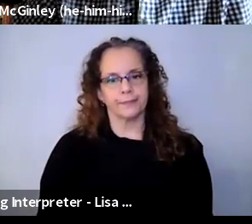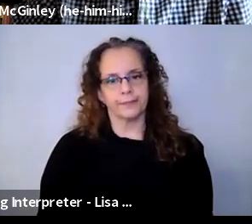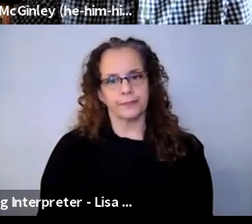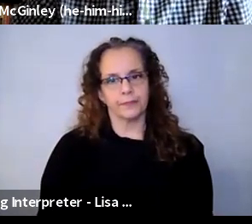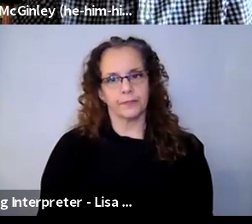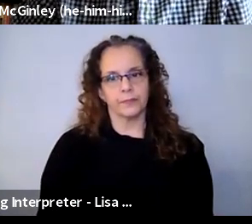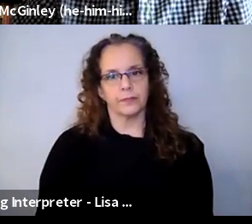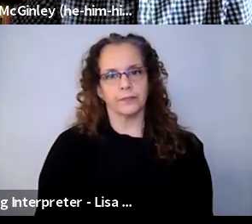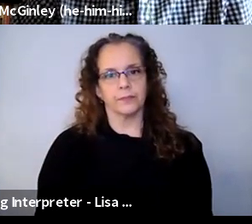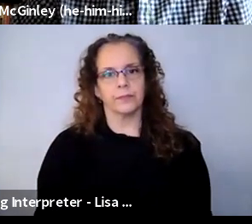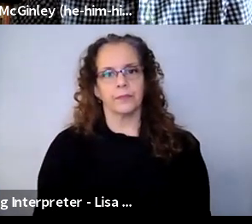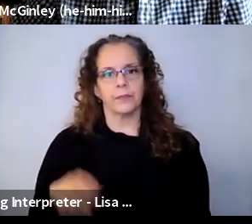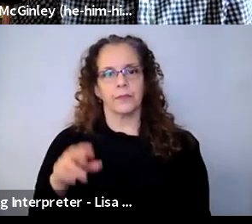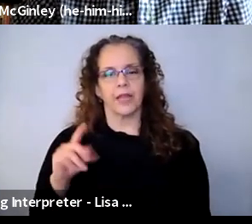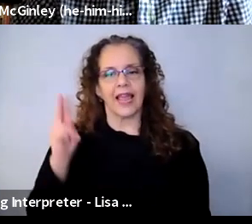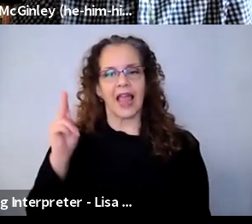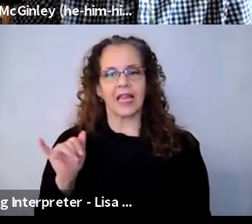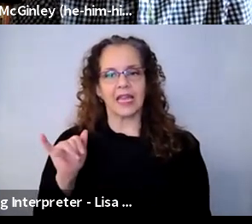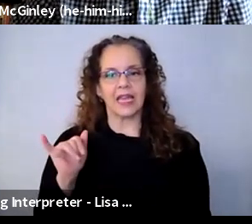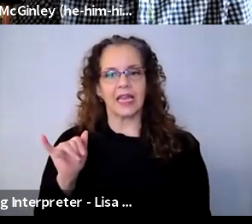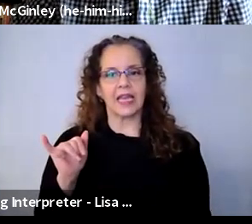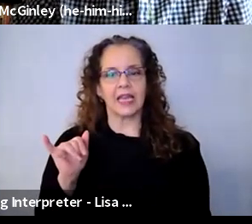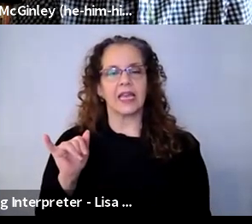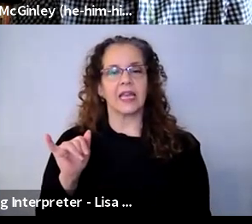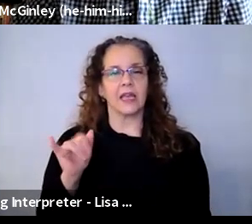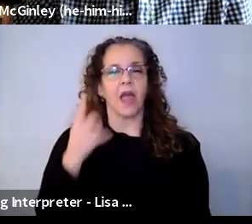Kelly Donovan: I would agree with Alex on the 25 cap, because